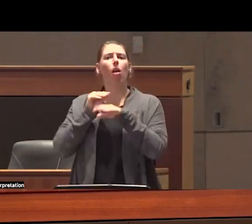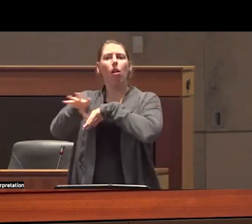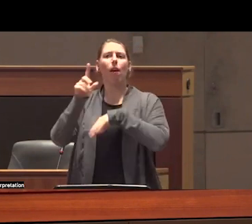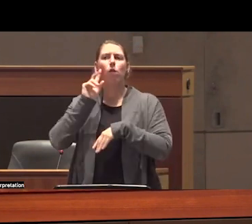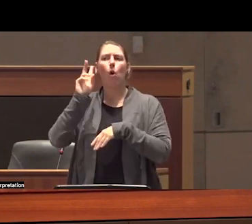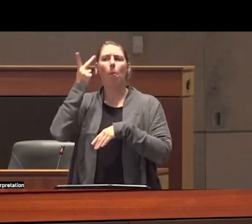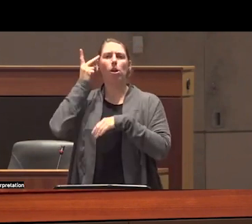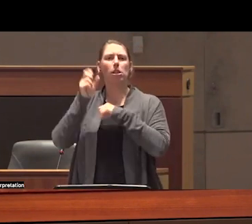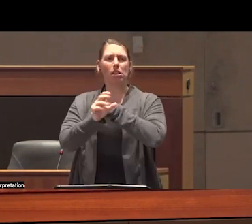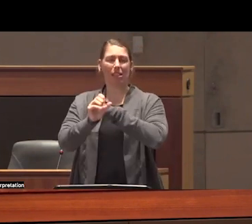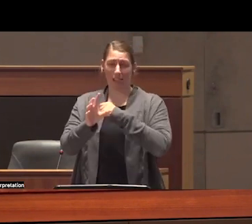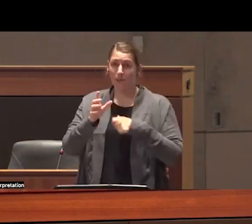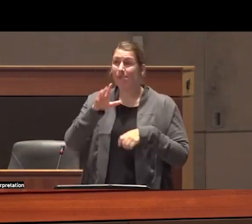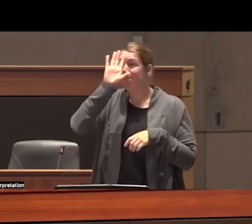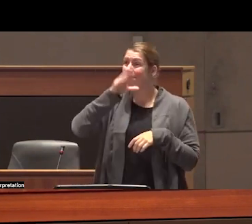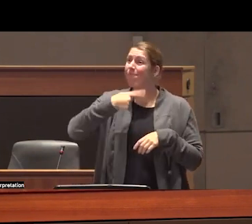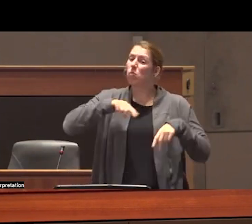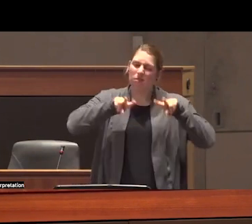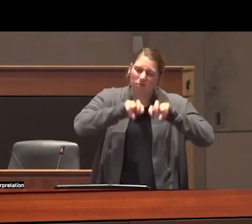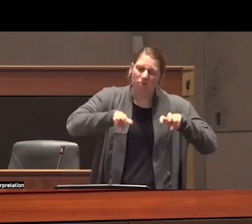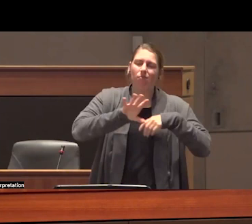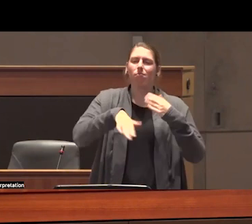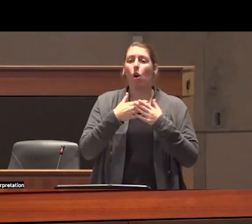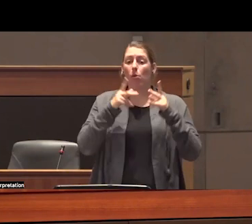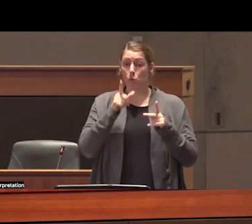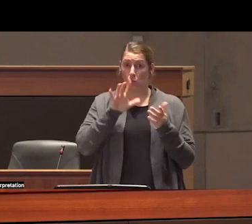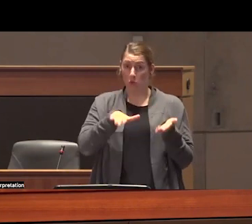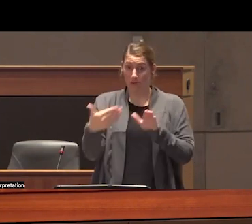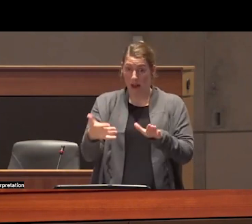do postmortem tox toxicology testing on every person who dies when there's any inkling that